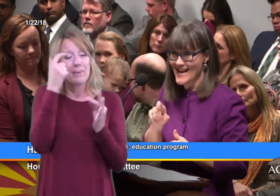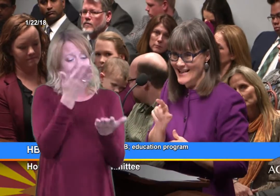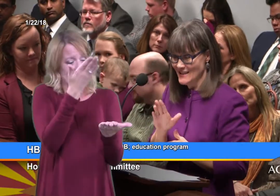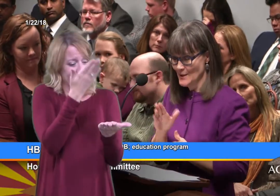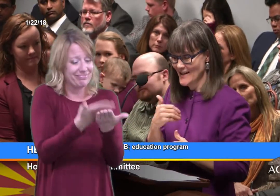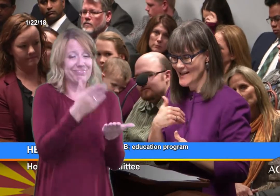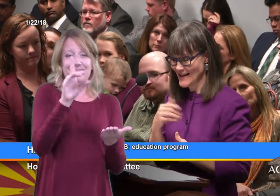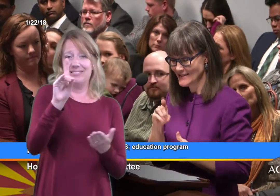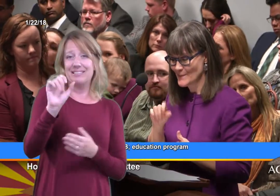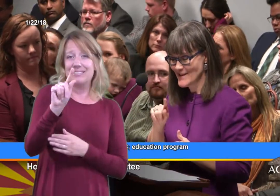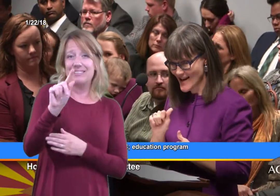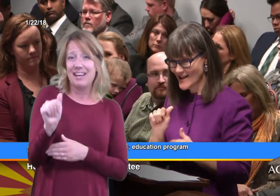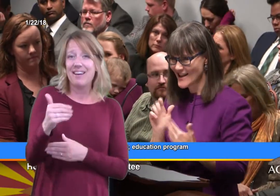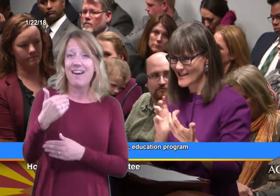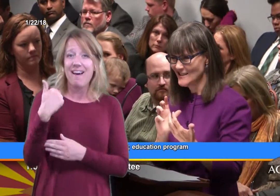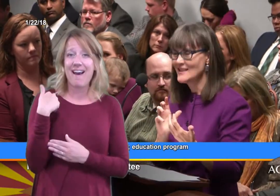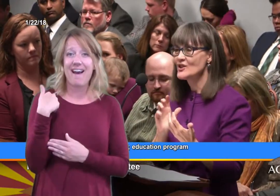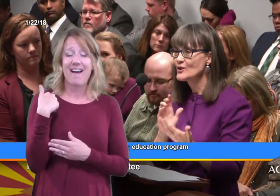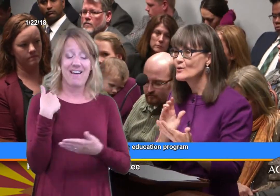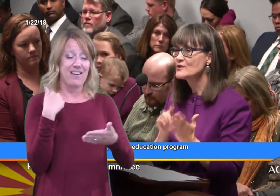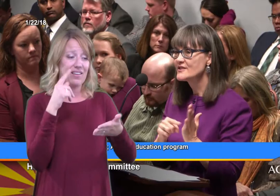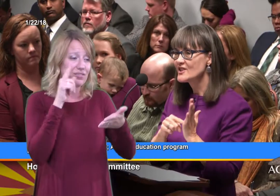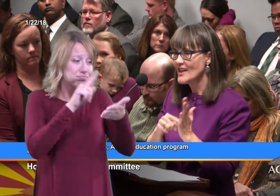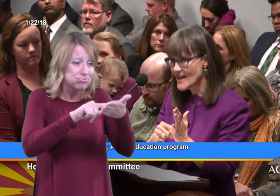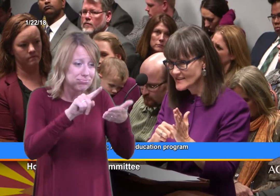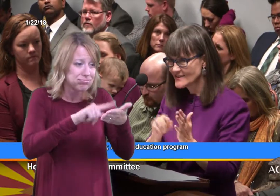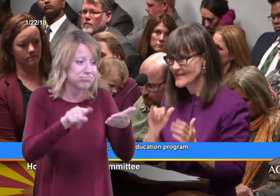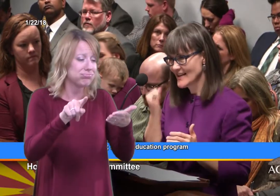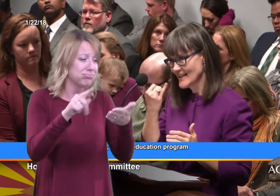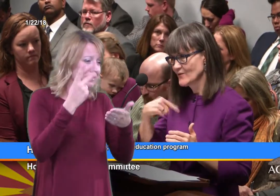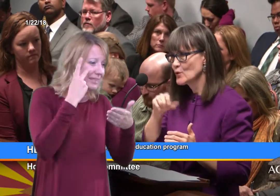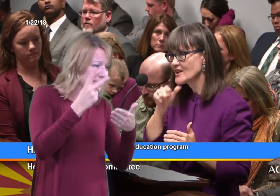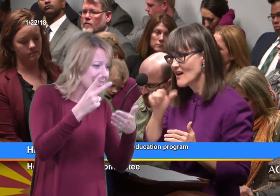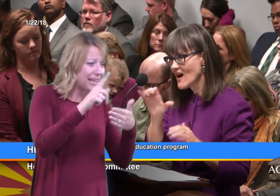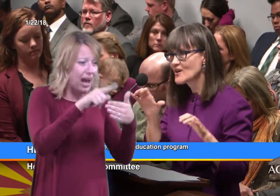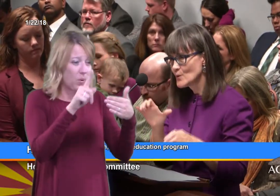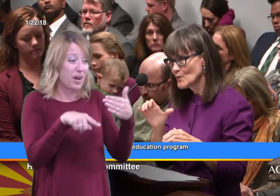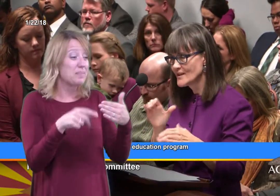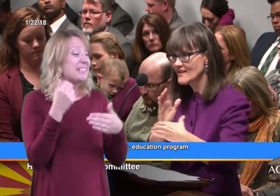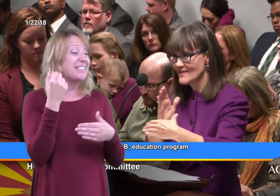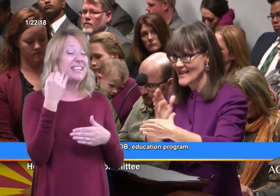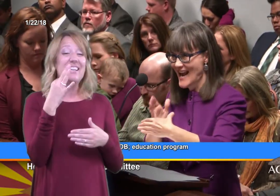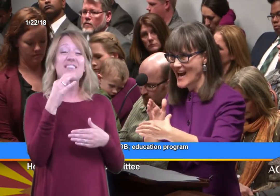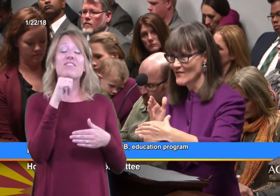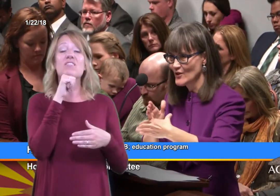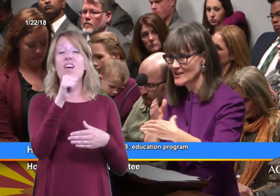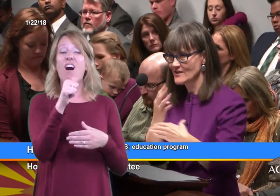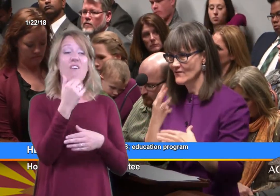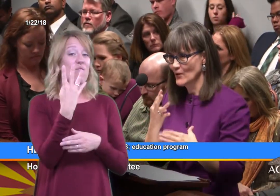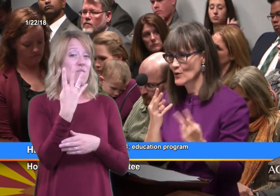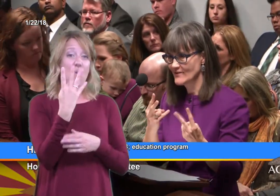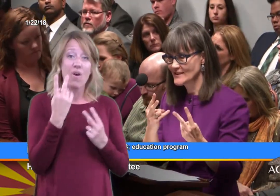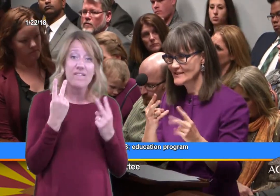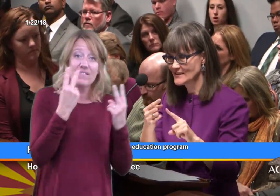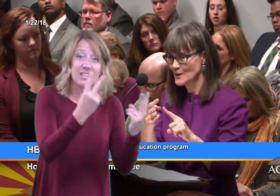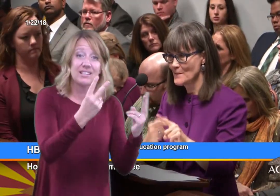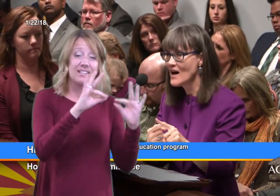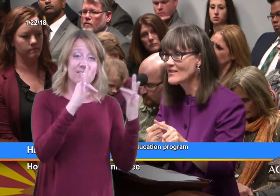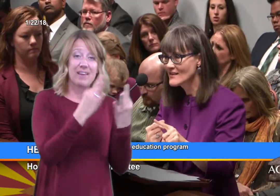ASDB has some data to suggest that if we're not doing the average of 4 visits a month,